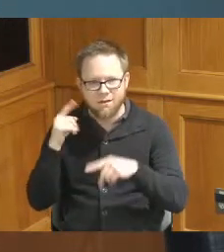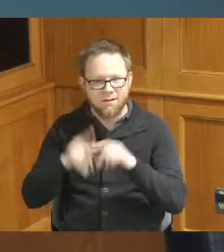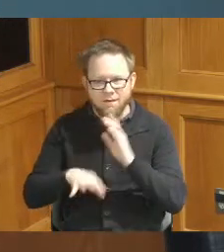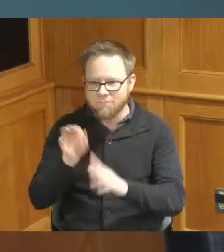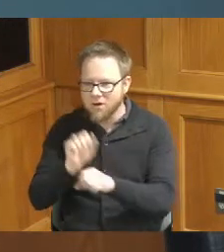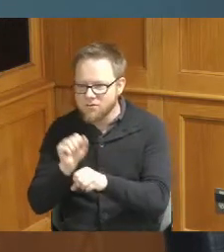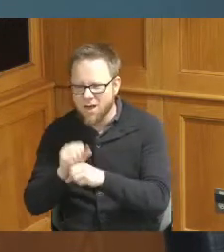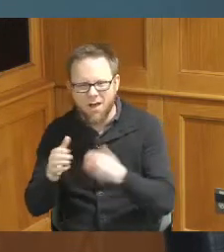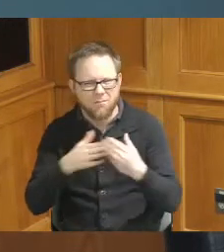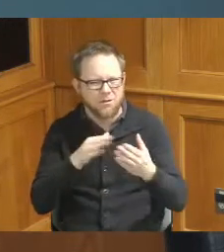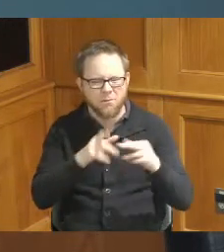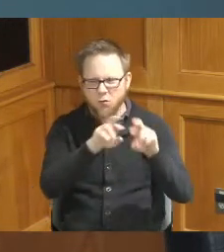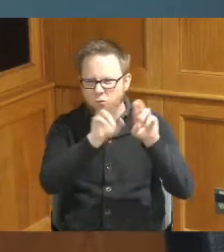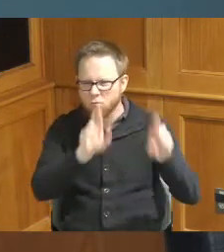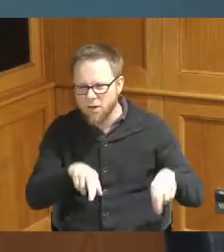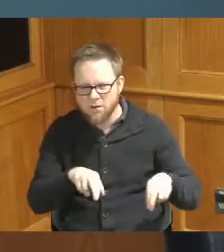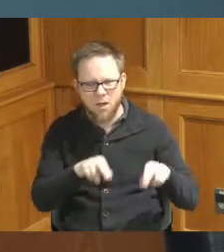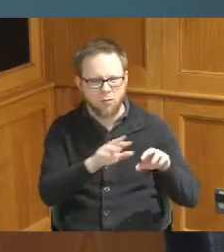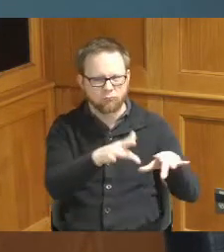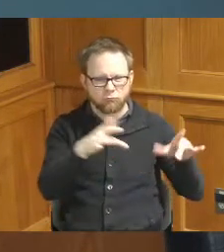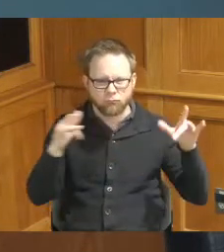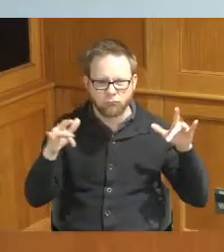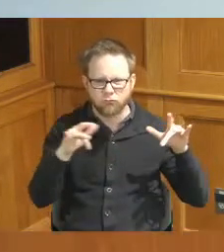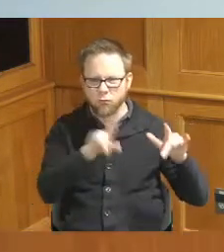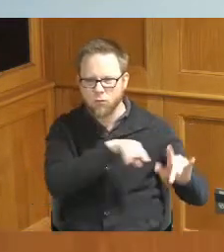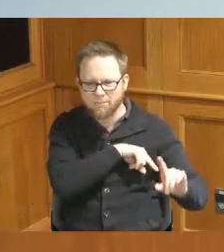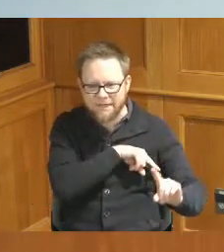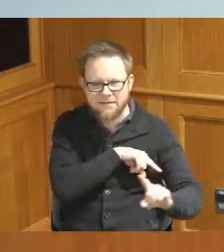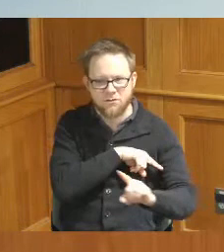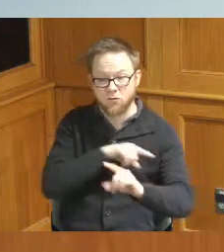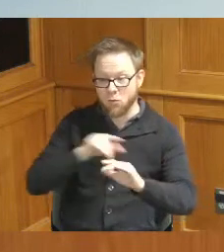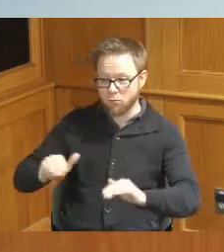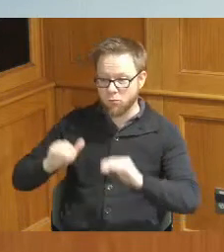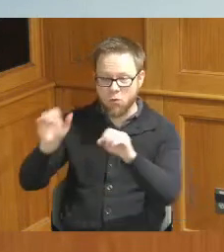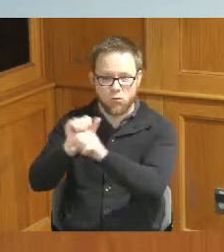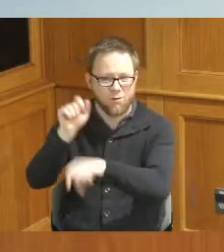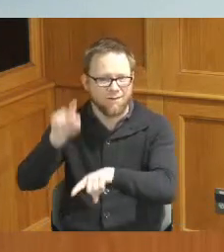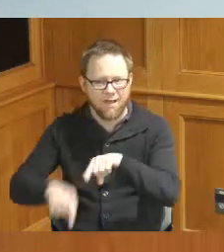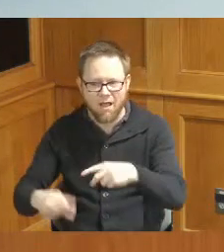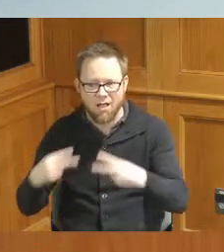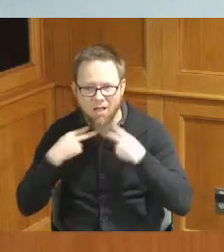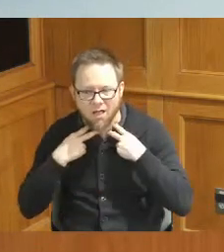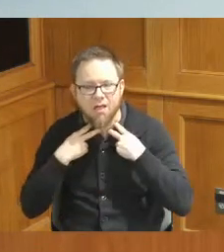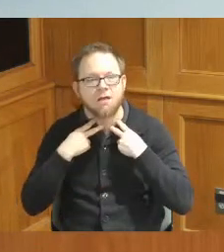couldn't get the promotion even though they got the resume and so Quentin Monroe is one of those